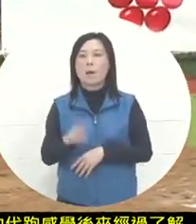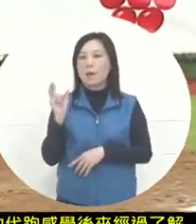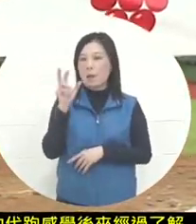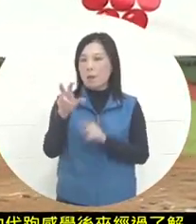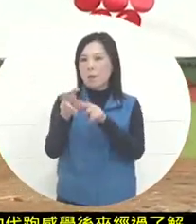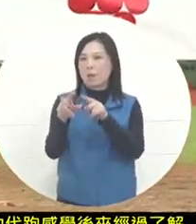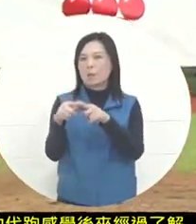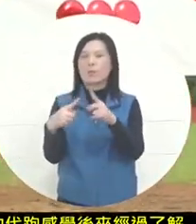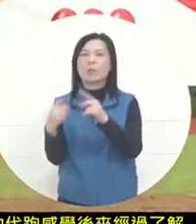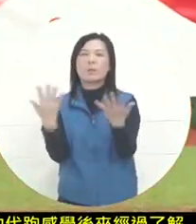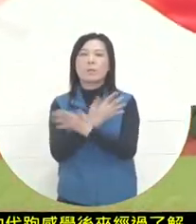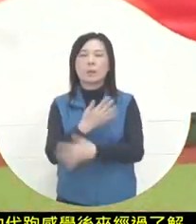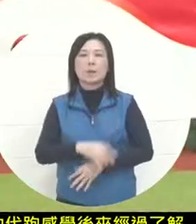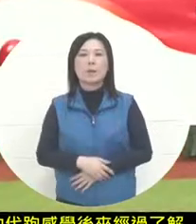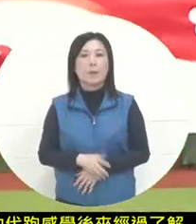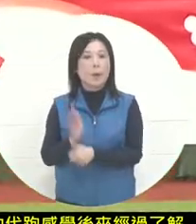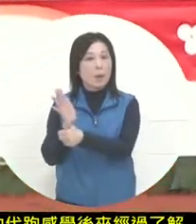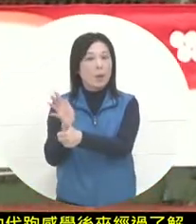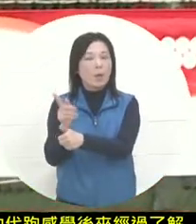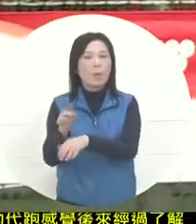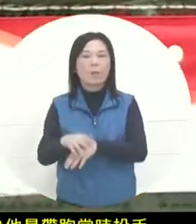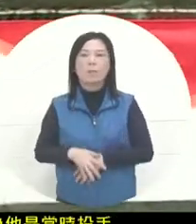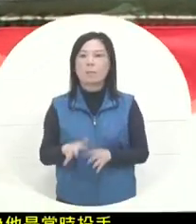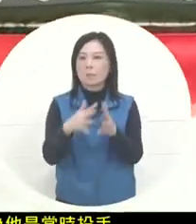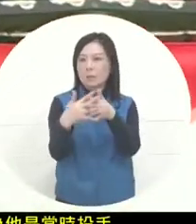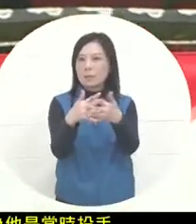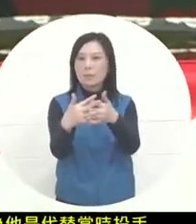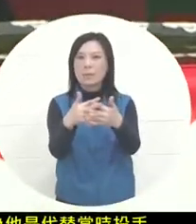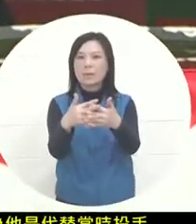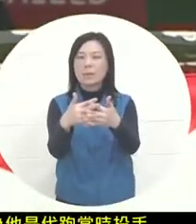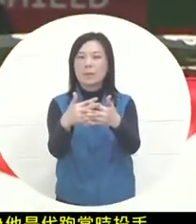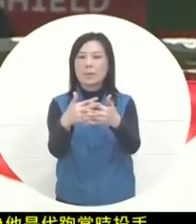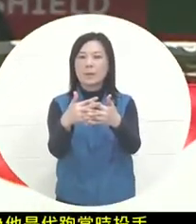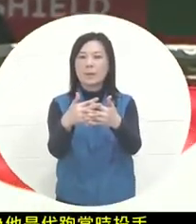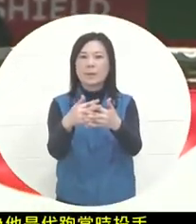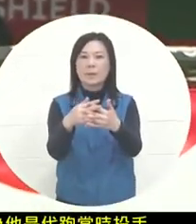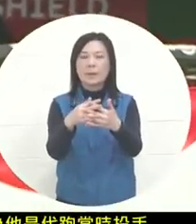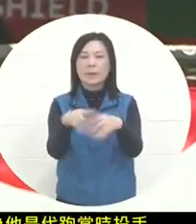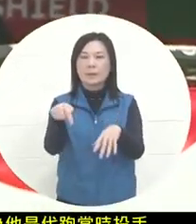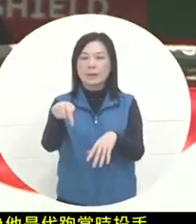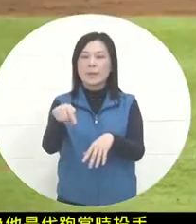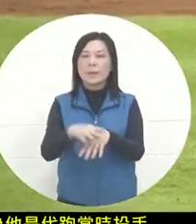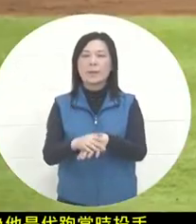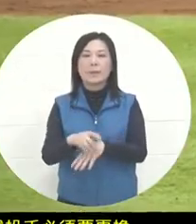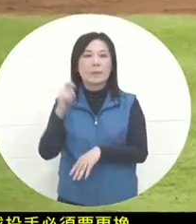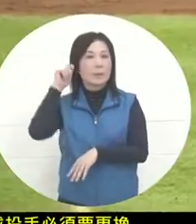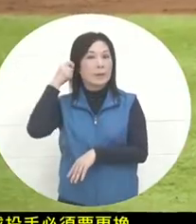we learned that the United States had some rules for hearing-impaired baseball in their